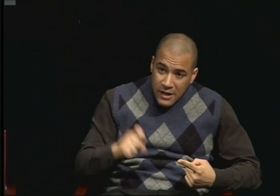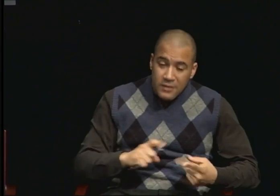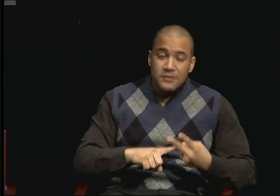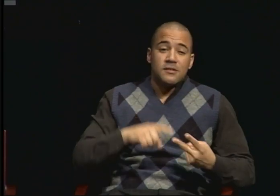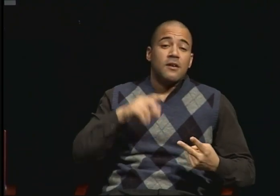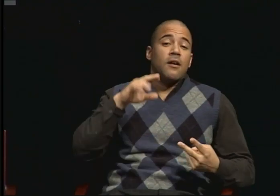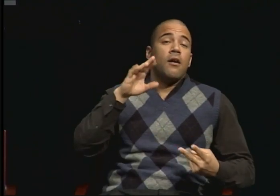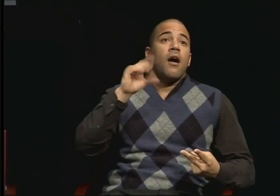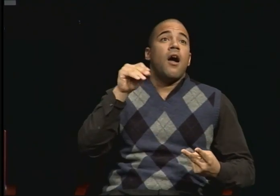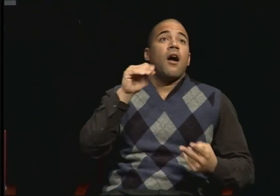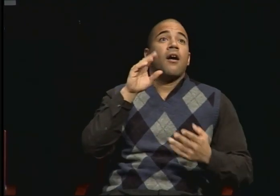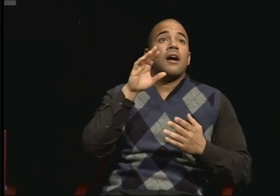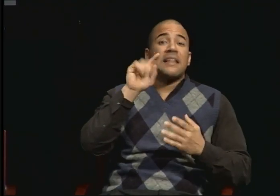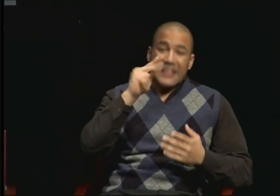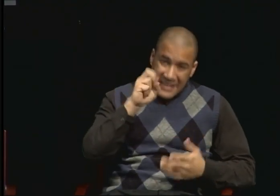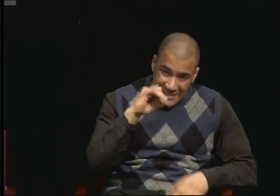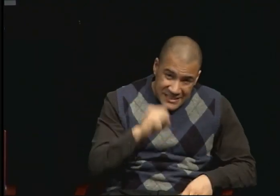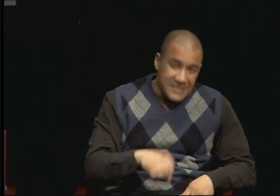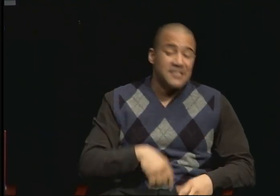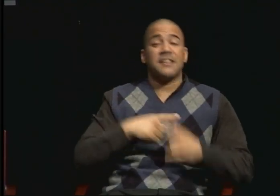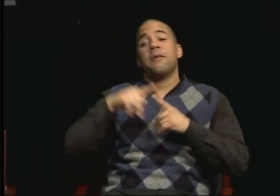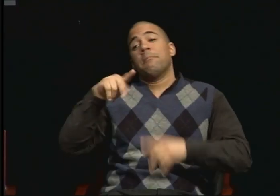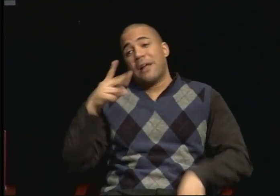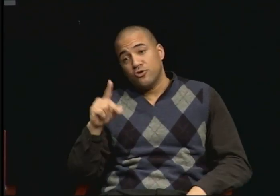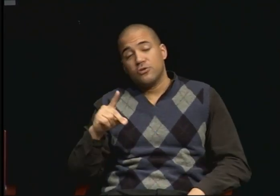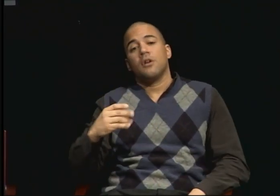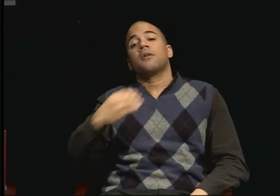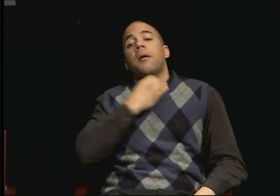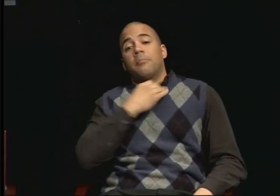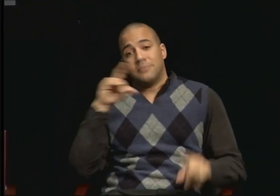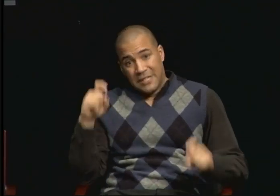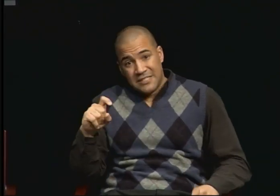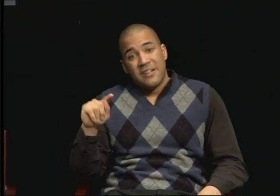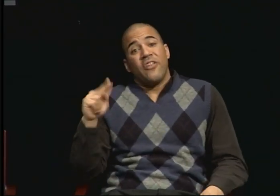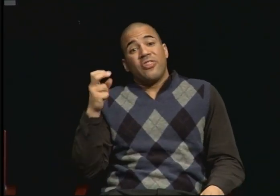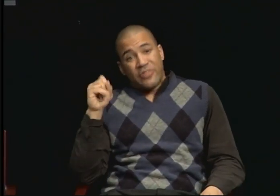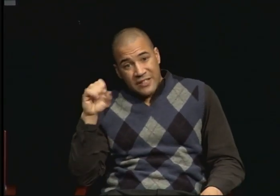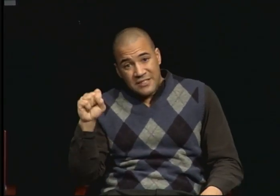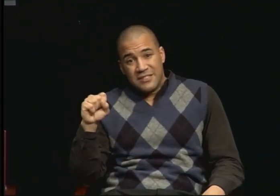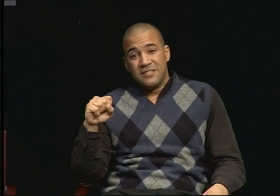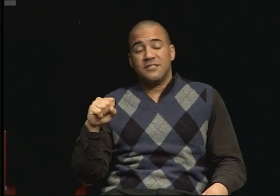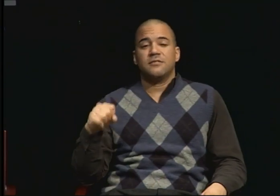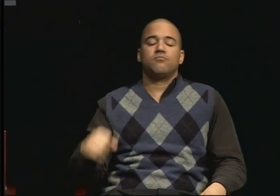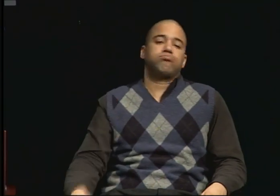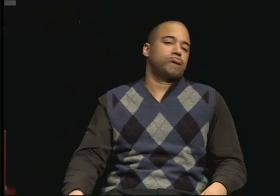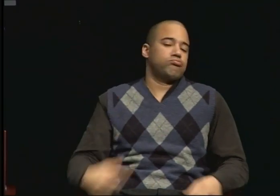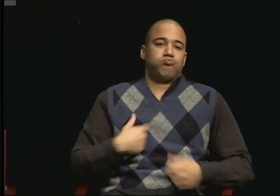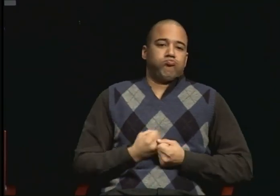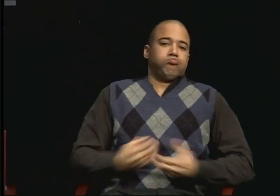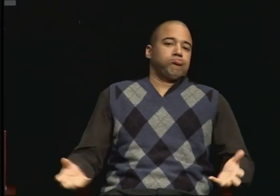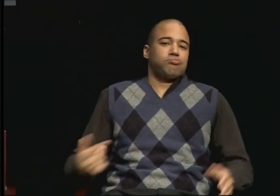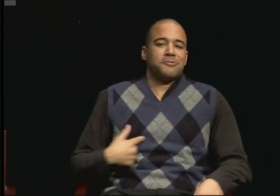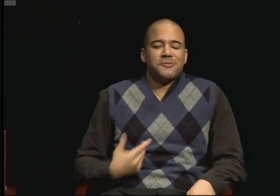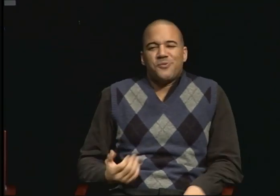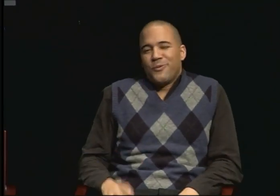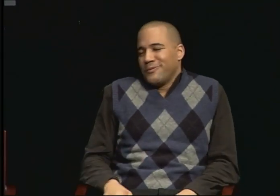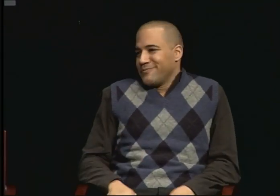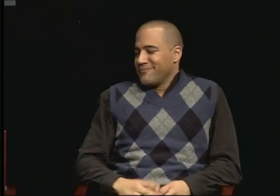and also my PhD thesis I had to develop. So it was quite a bit of work. Would anyone else like to add?